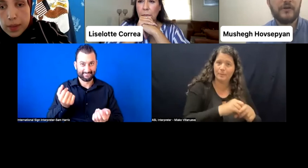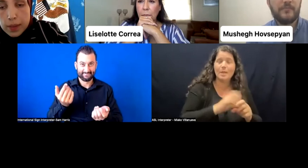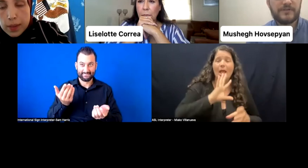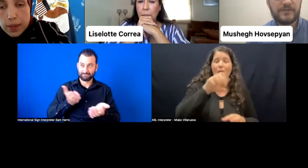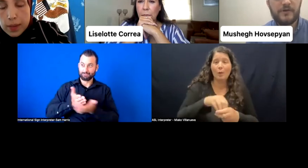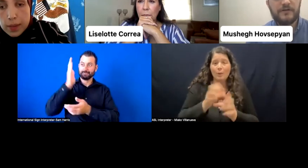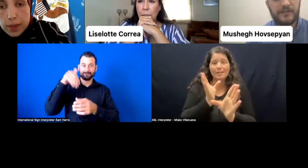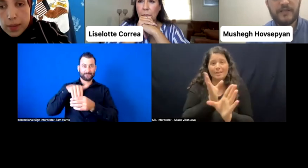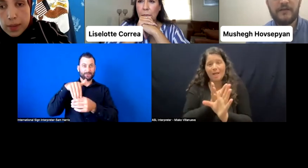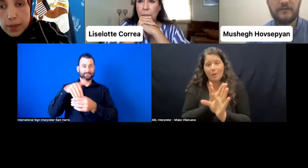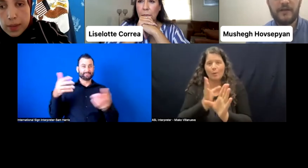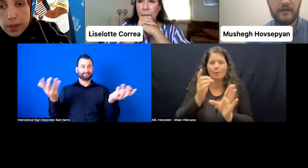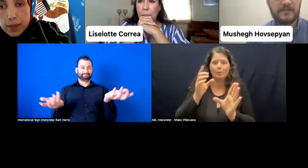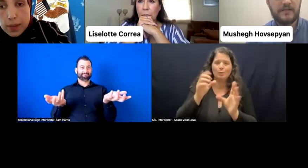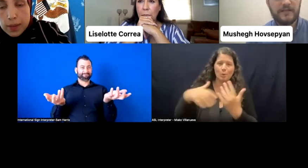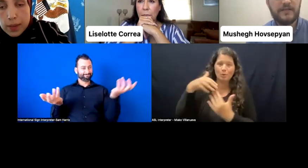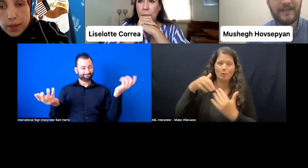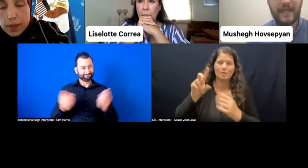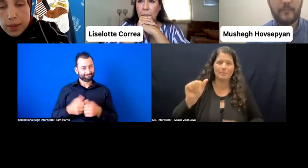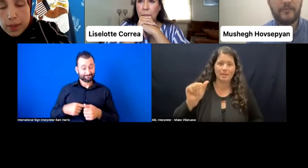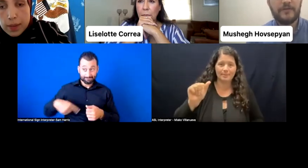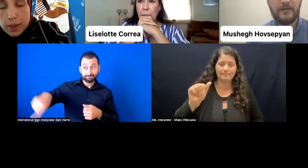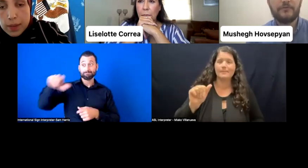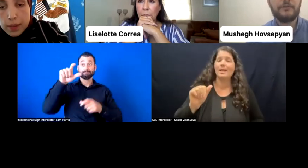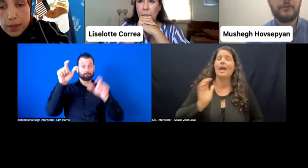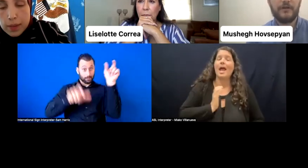persons who are declared as legally incapable